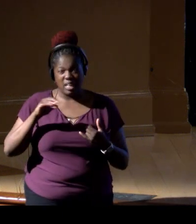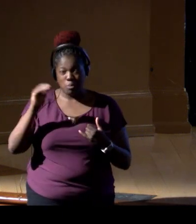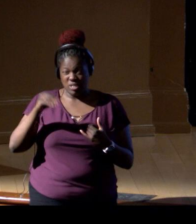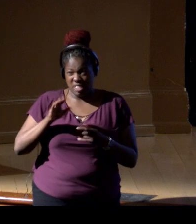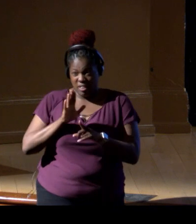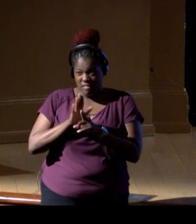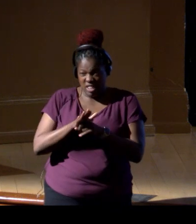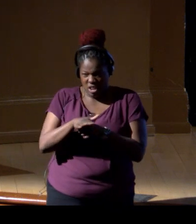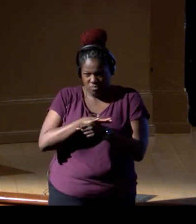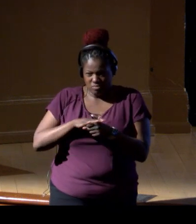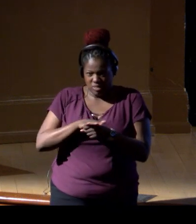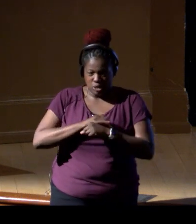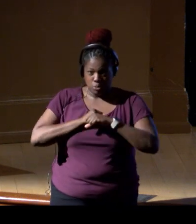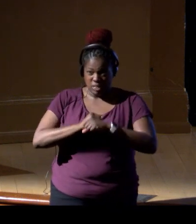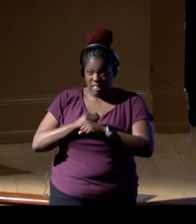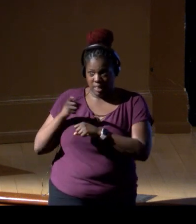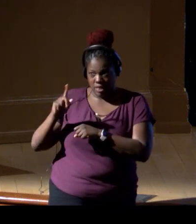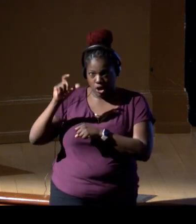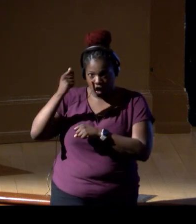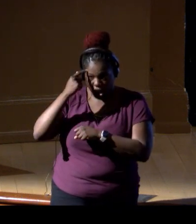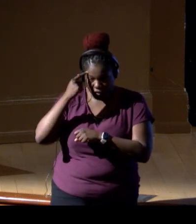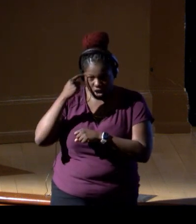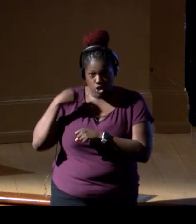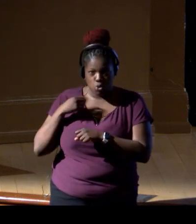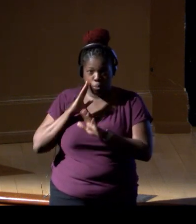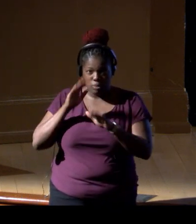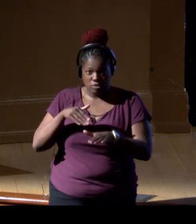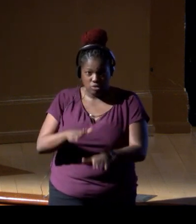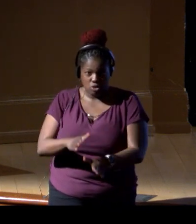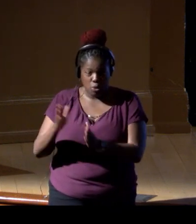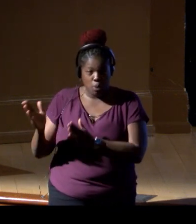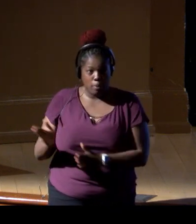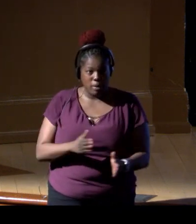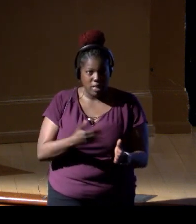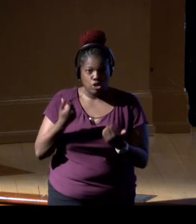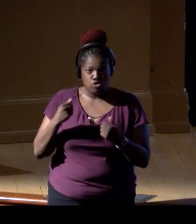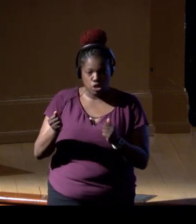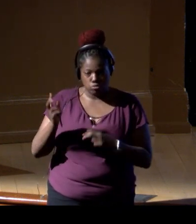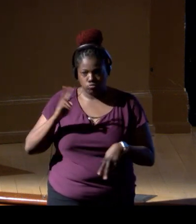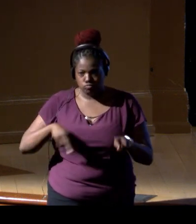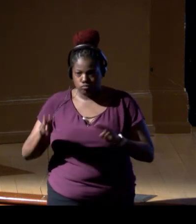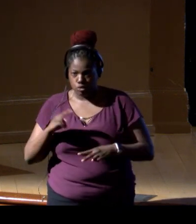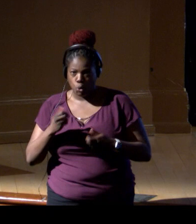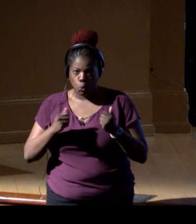The government is doing a marine spatial plan to reevaluate which areas should be protected